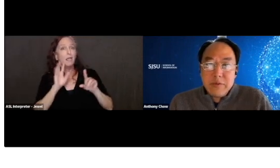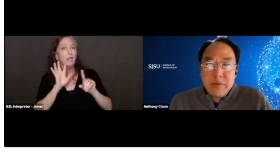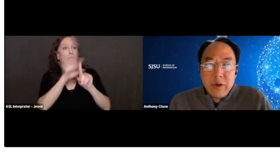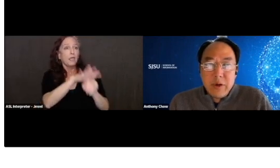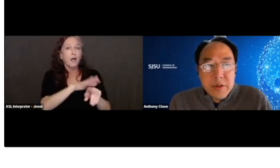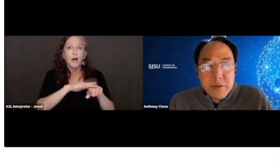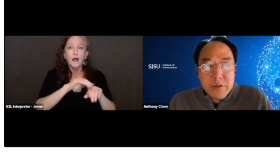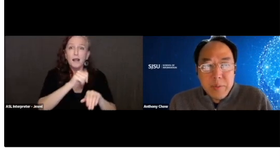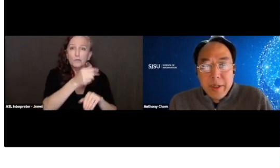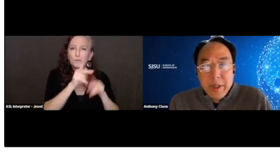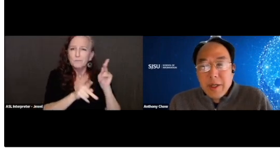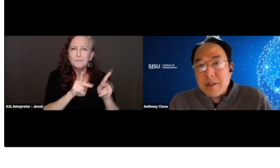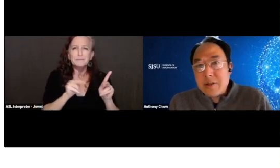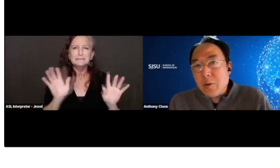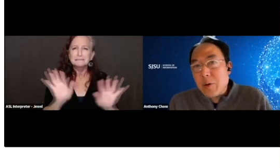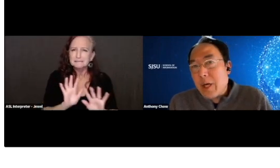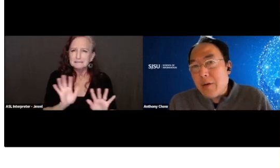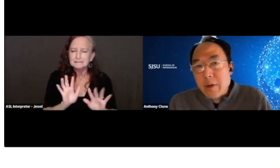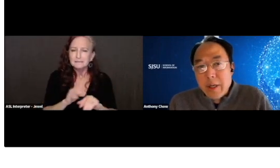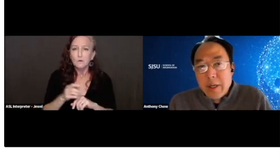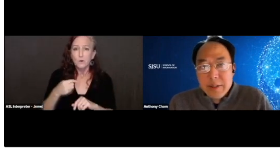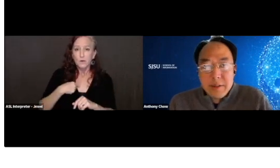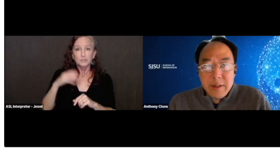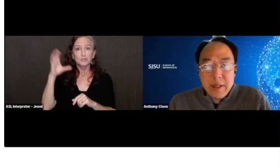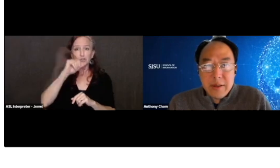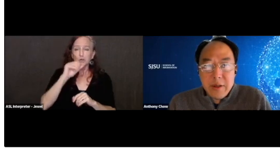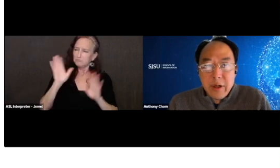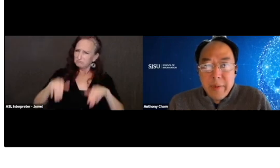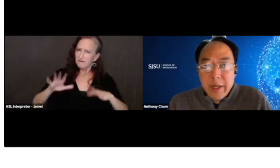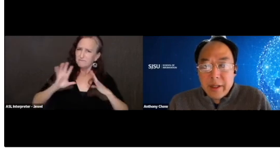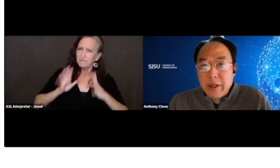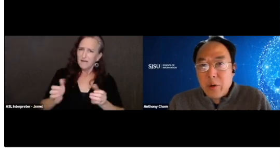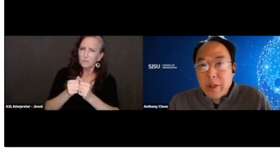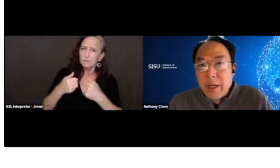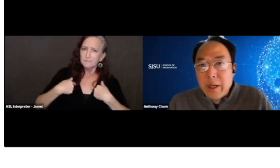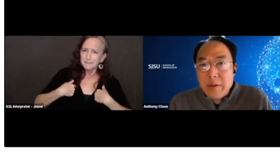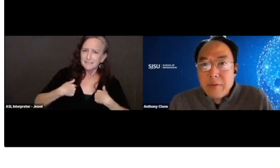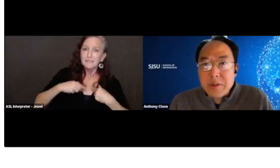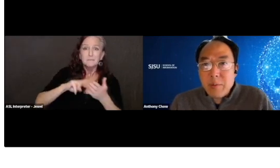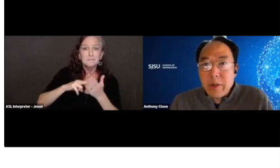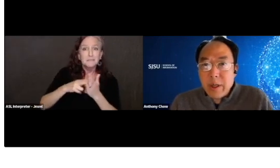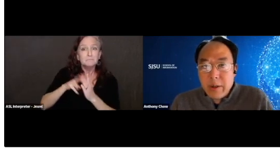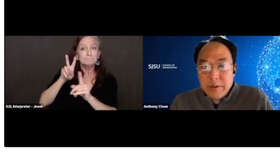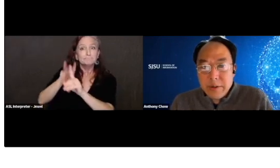To falsely assume that because it is okay for us, that is automatically okay for someone else.